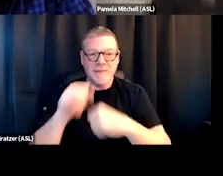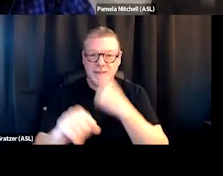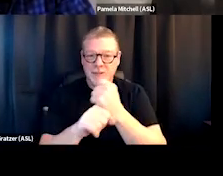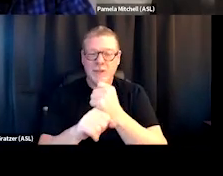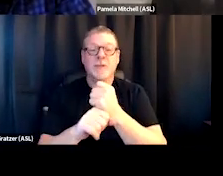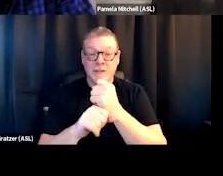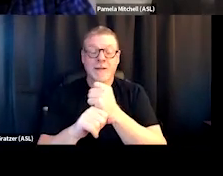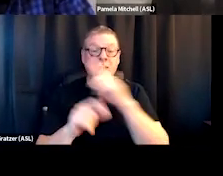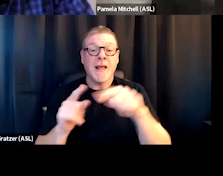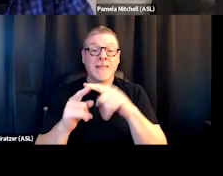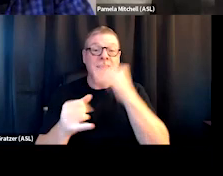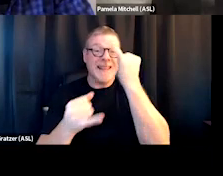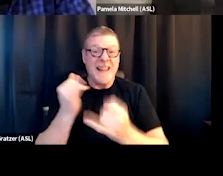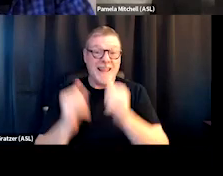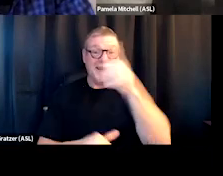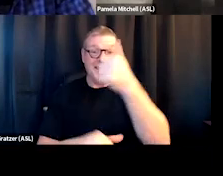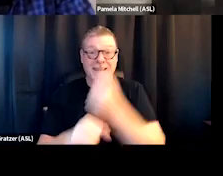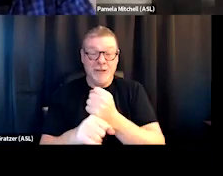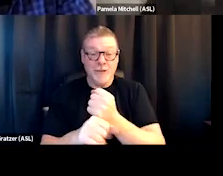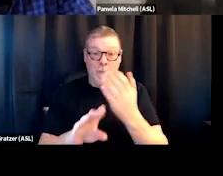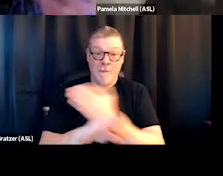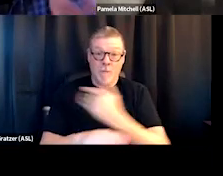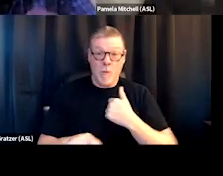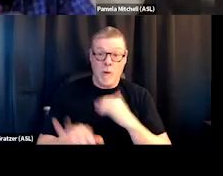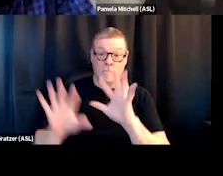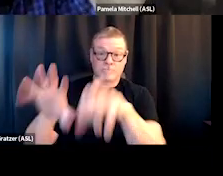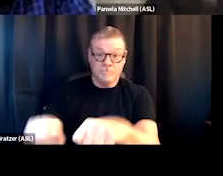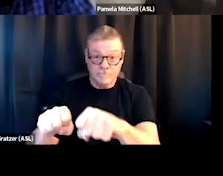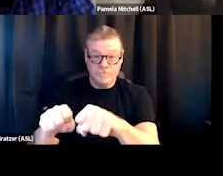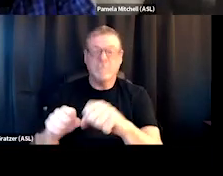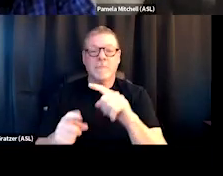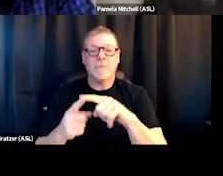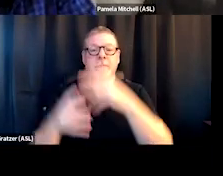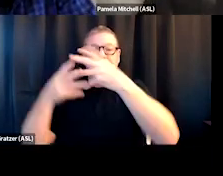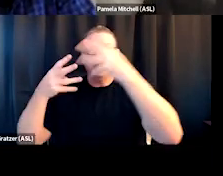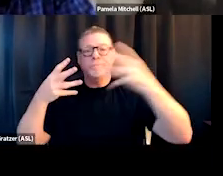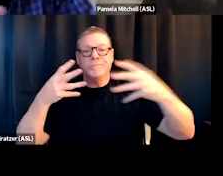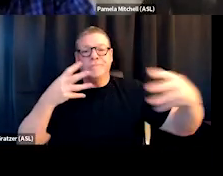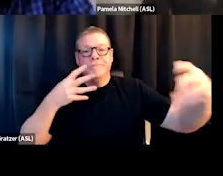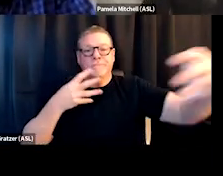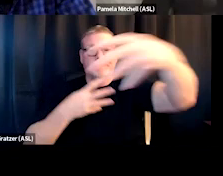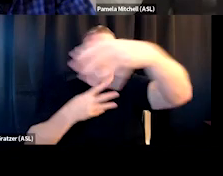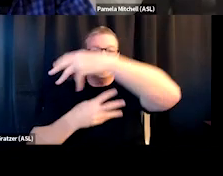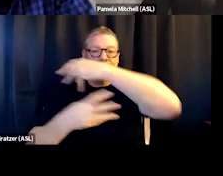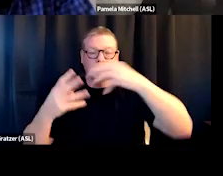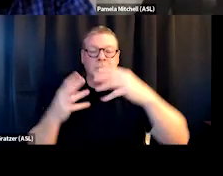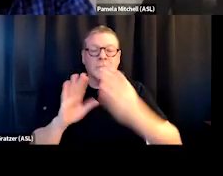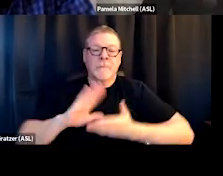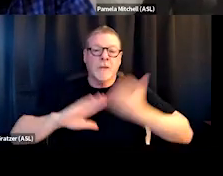And then the last 10 years before we repurposed it, they put razor wire around it and ran it as a,